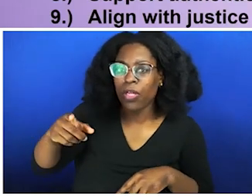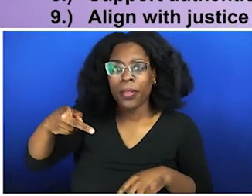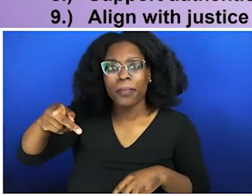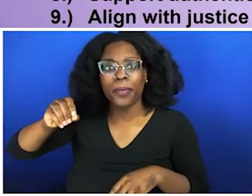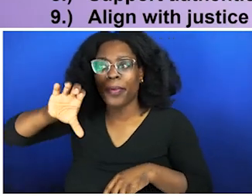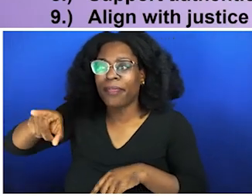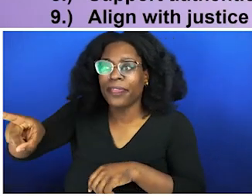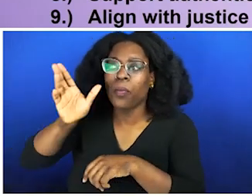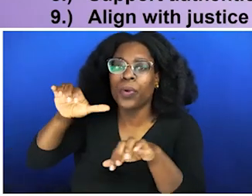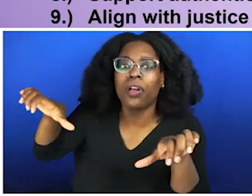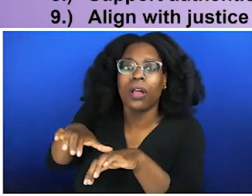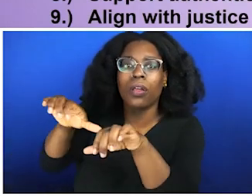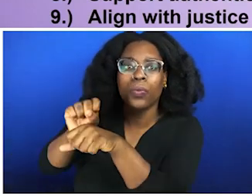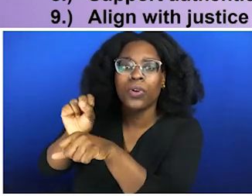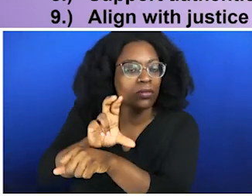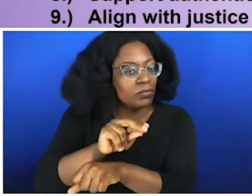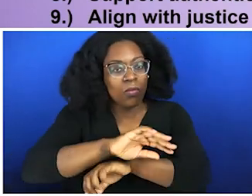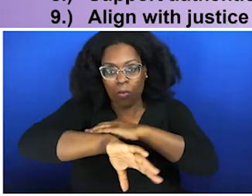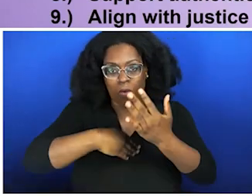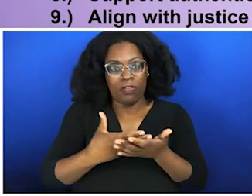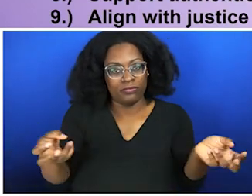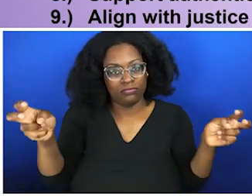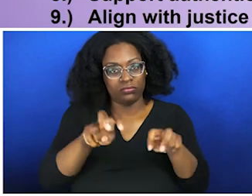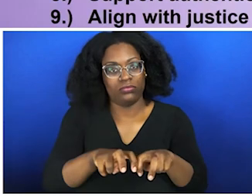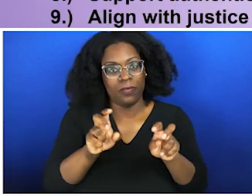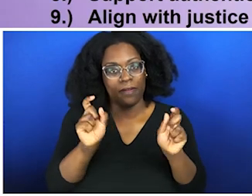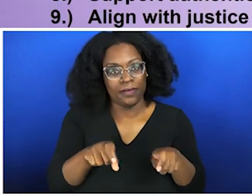Another, promote decolonization and equity versus diversity and inclusion. What do I